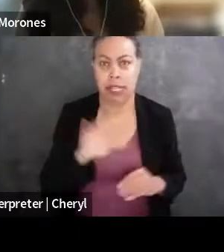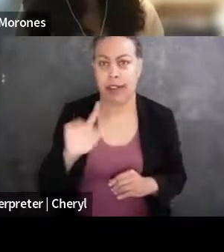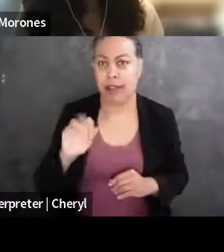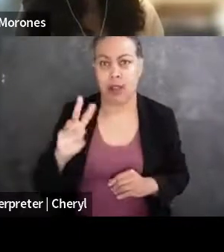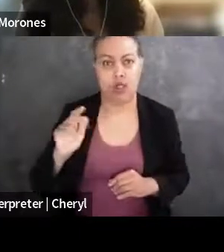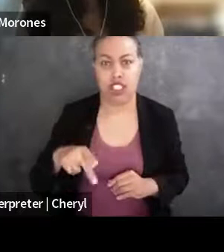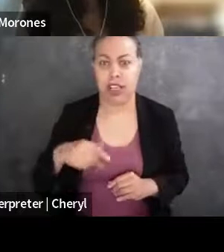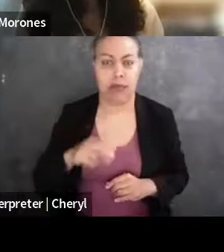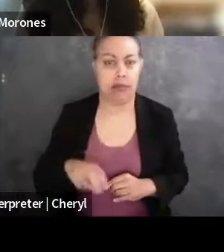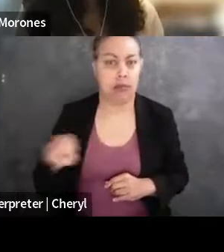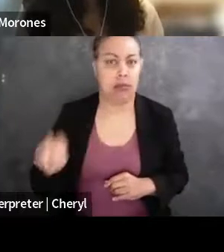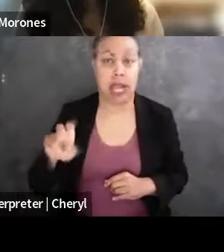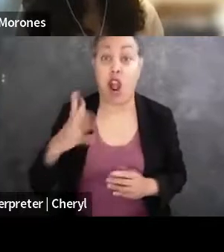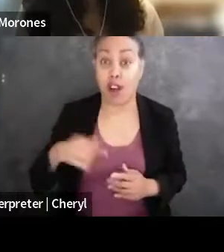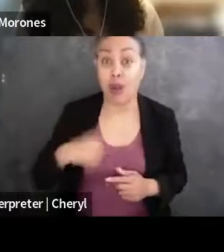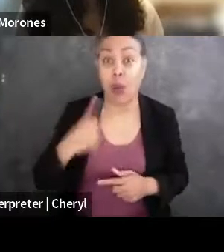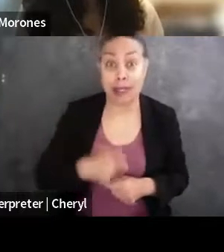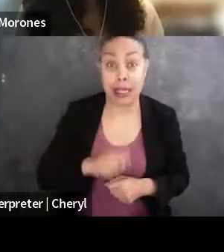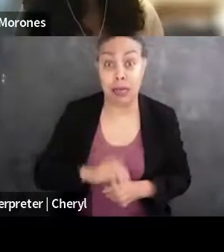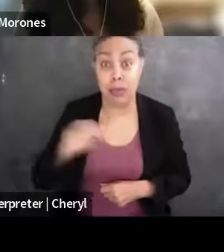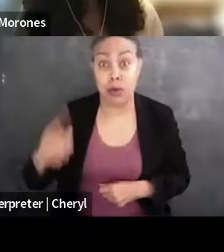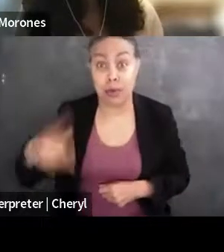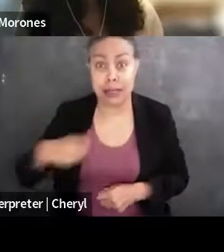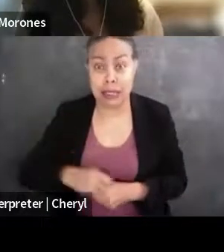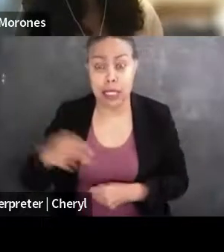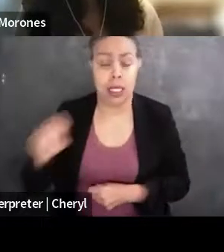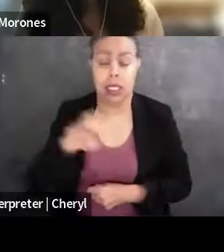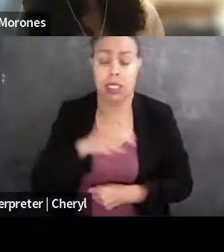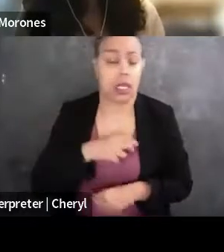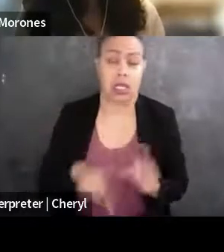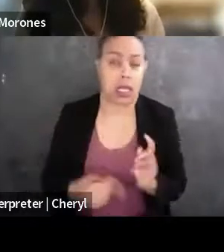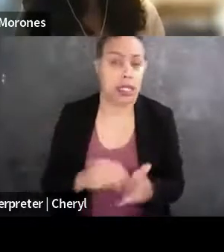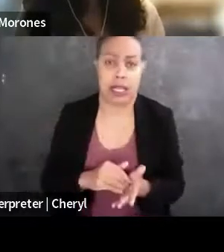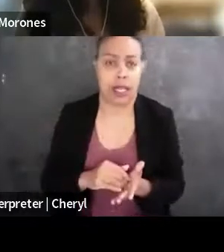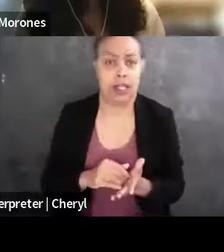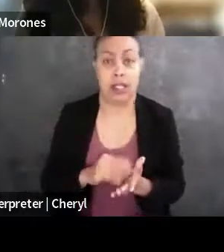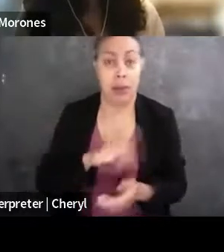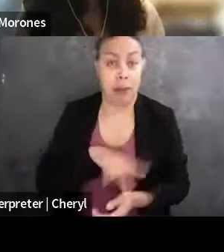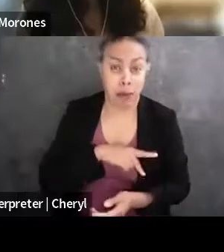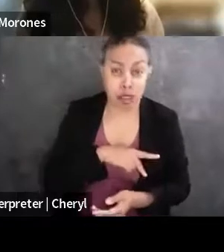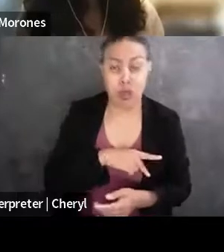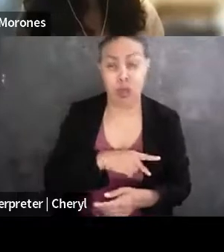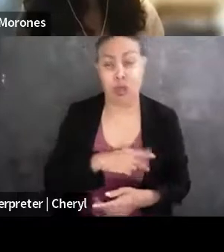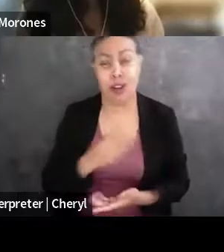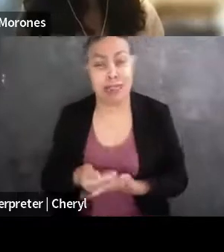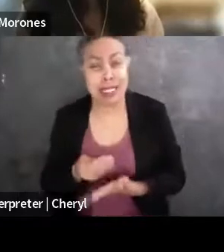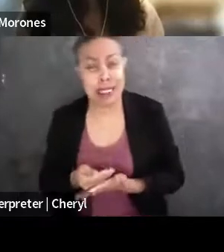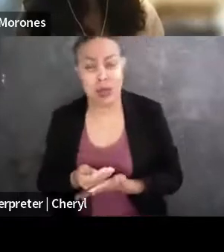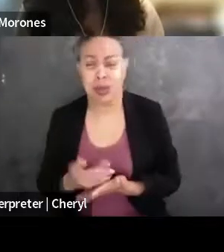two one-year gigs in a row, and just from a personal and a financial level, I just, I didn't think that was gonna be sustainable for me.